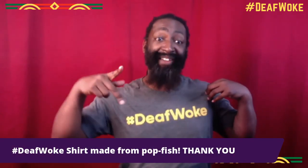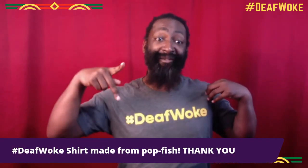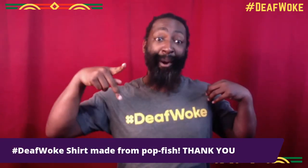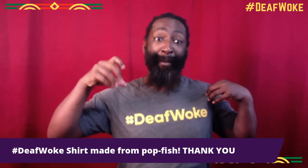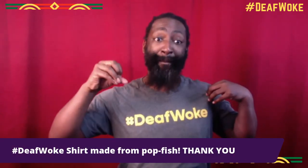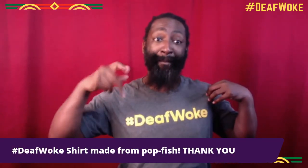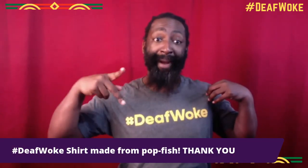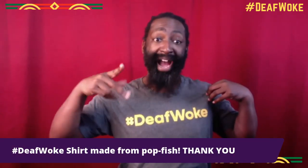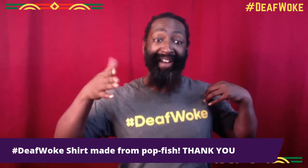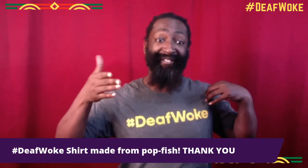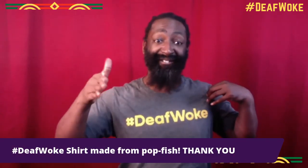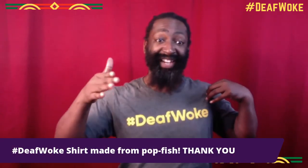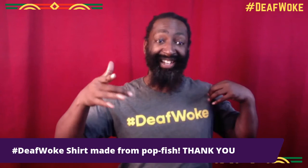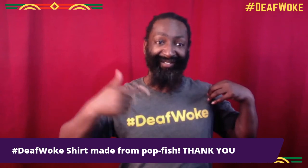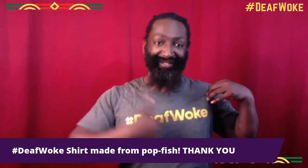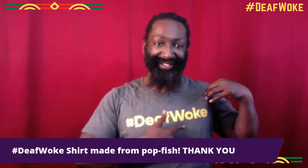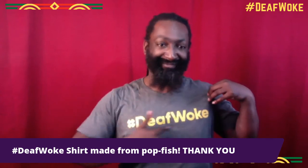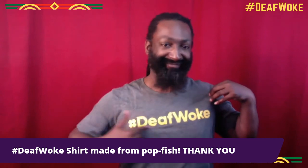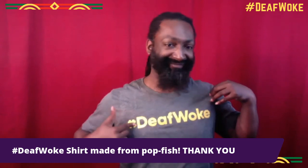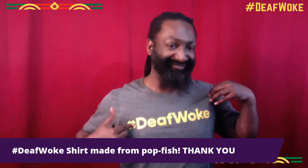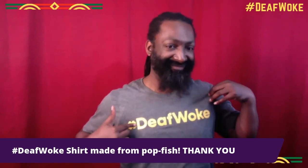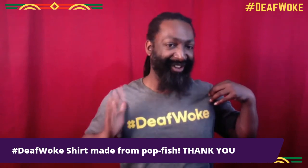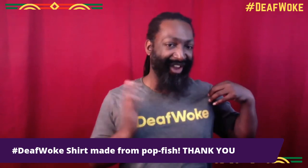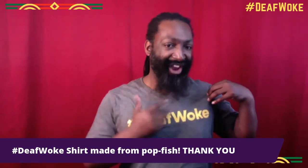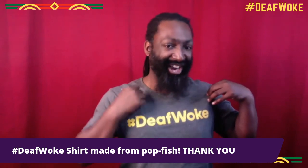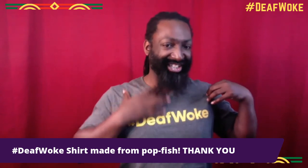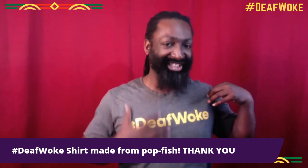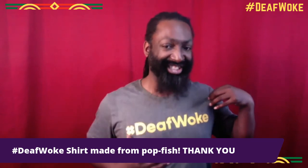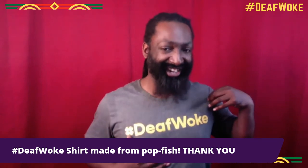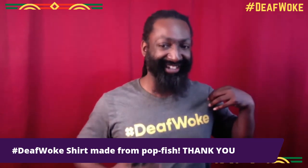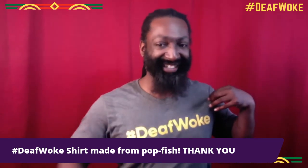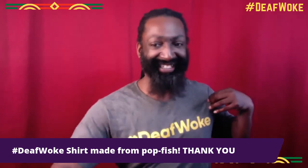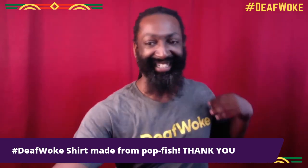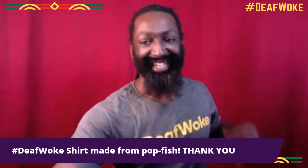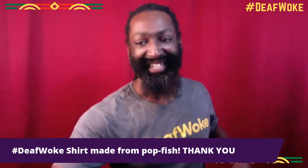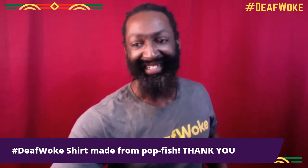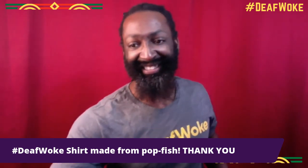and I'd also like to thank Pop-fish for making the shirt DeafWoke.